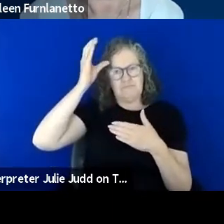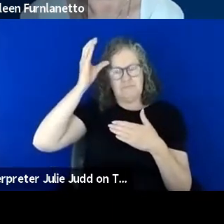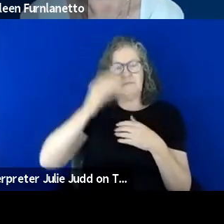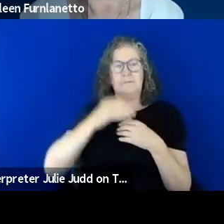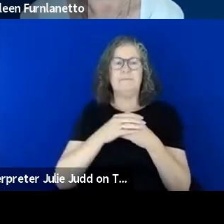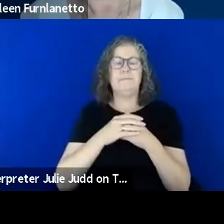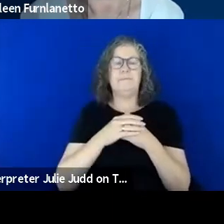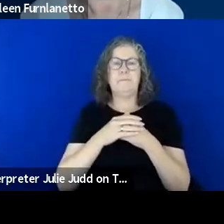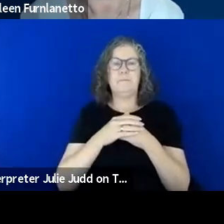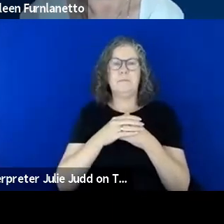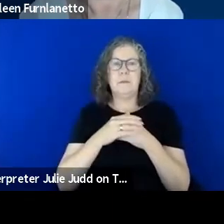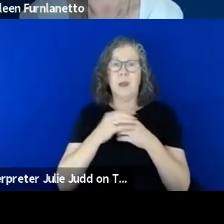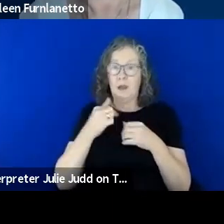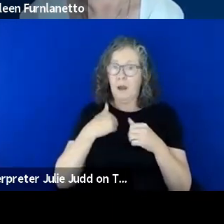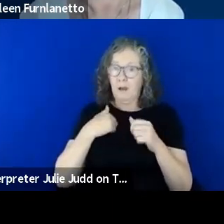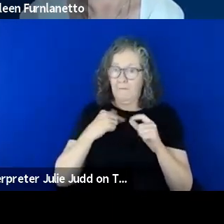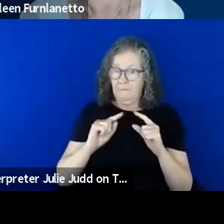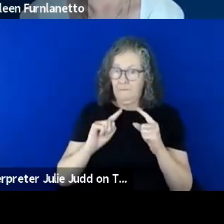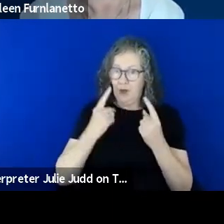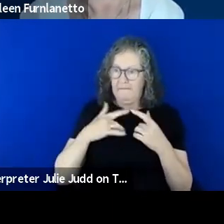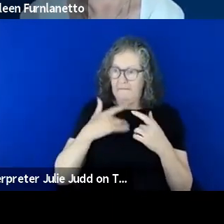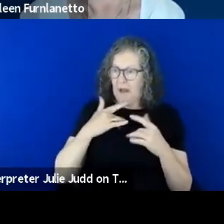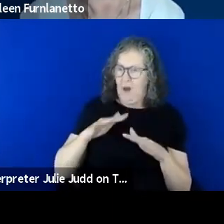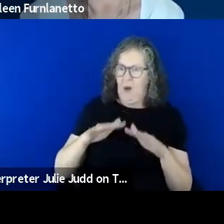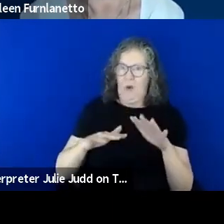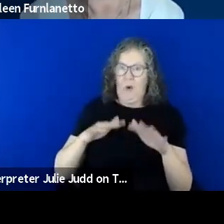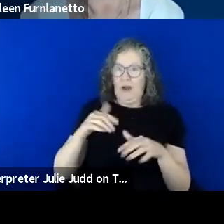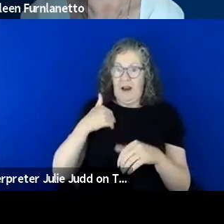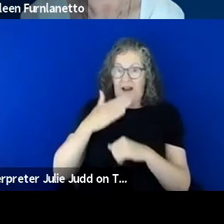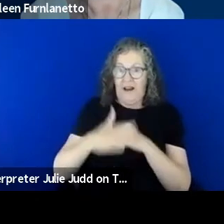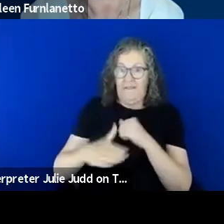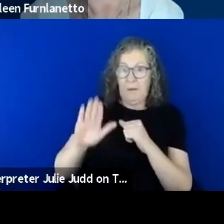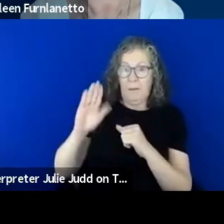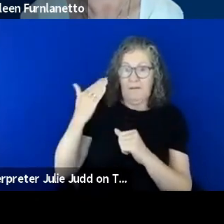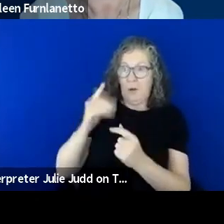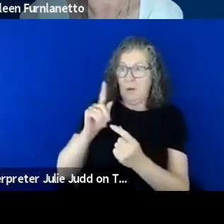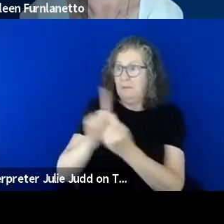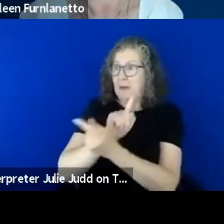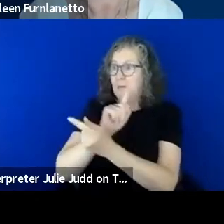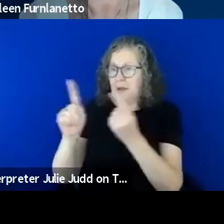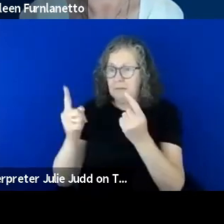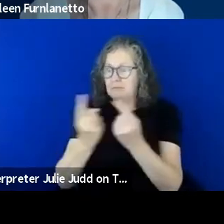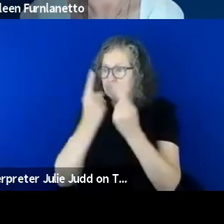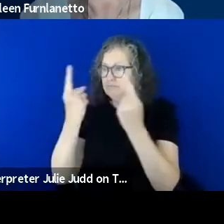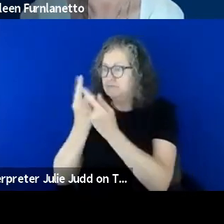I felt awkward I never came across such diverse range of disability, I wasn't sure,